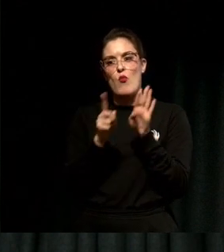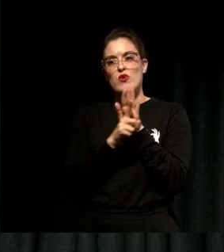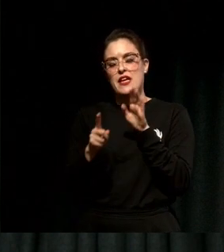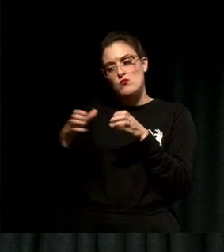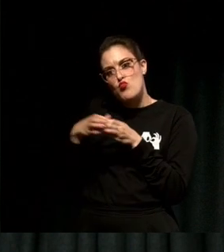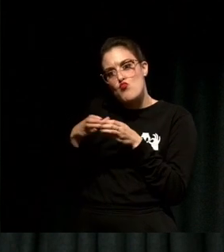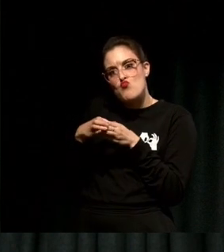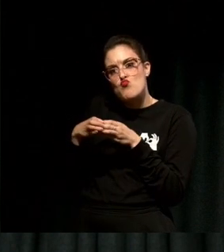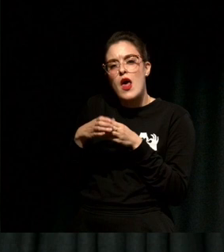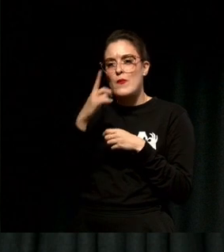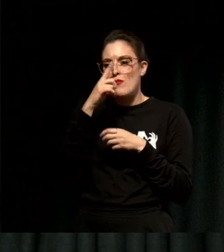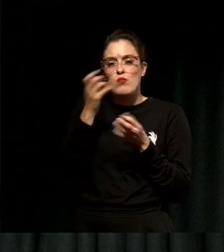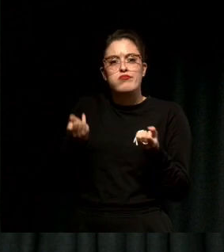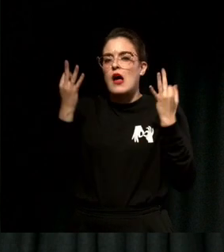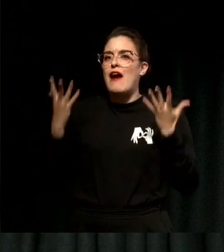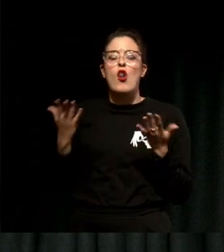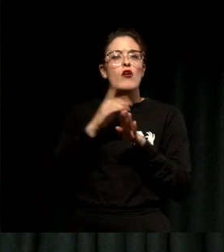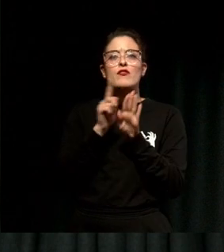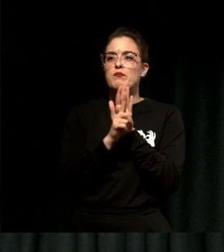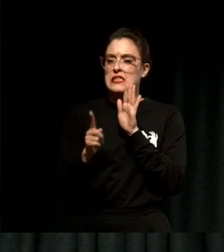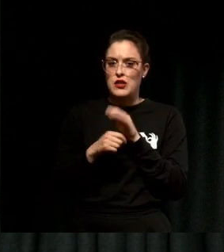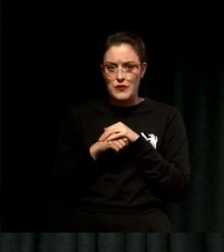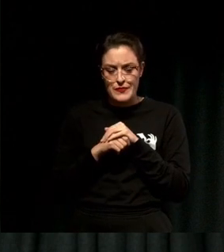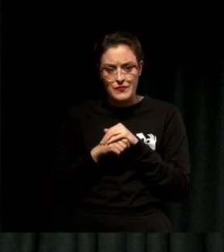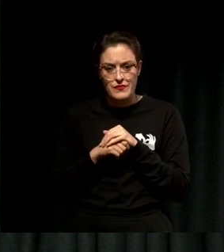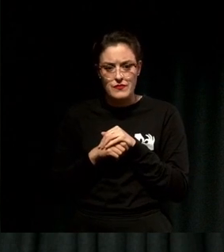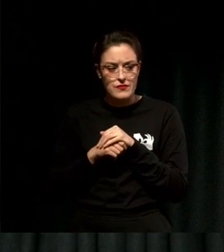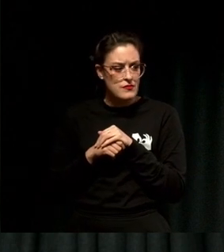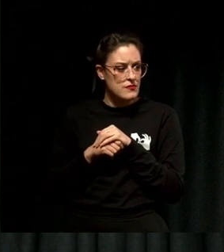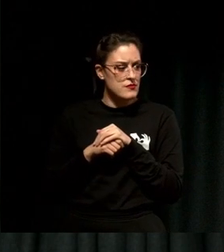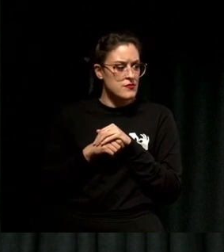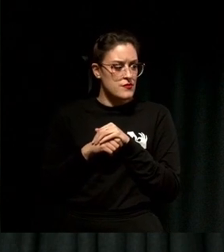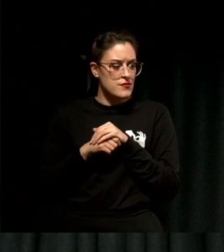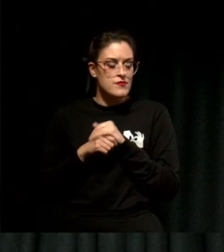This week as I mentioned Media Diversity Australia released its latest report that our news presenters